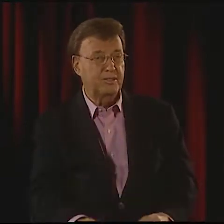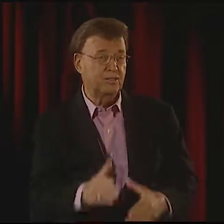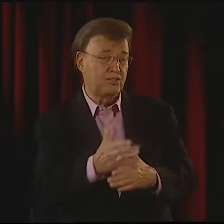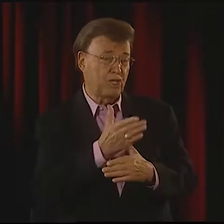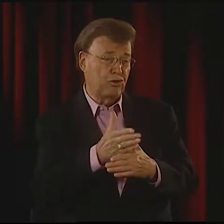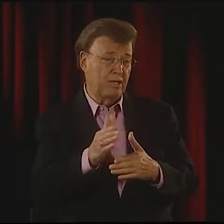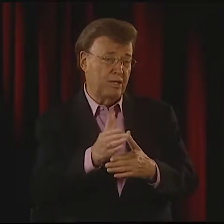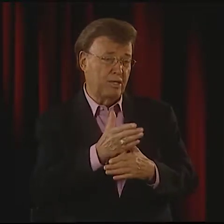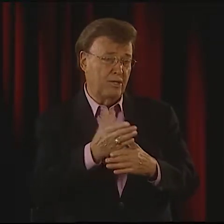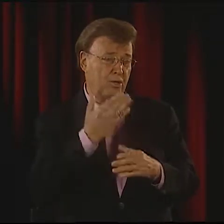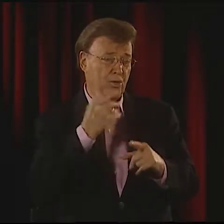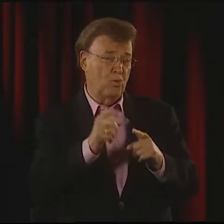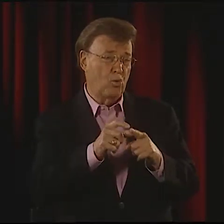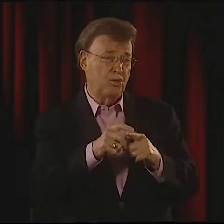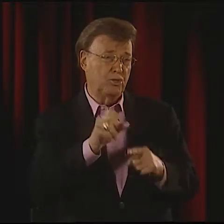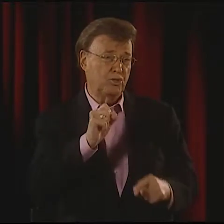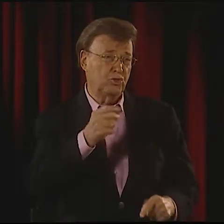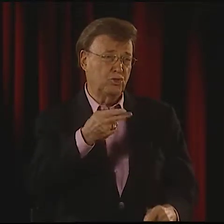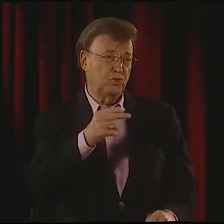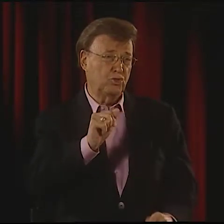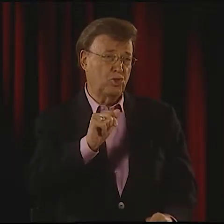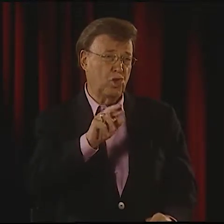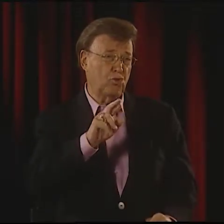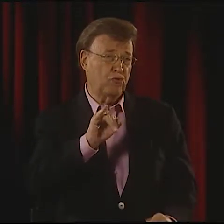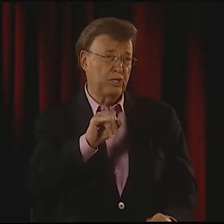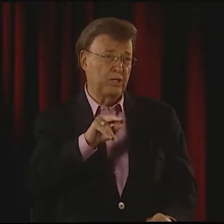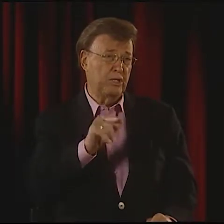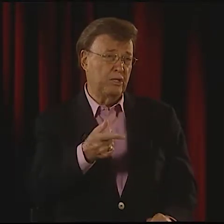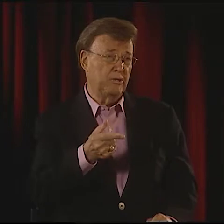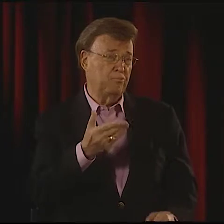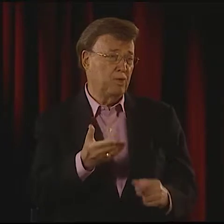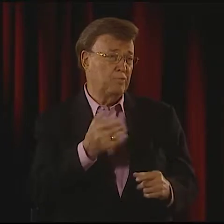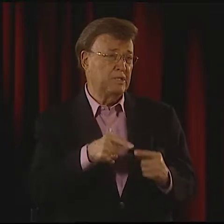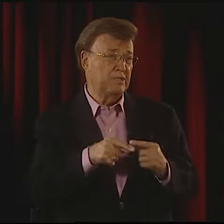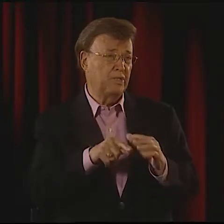"SHARING," THAT'S A GOOD WORD.